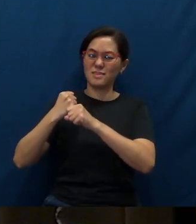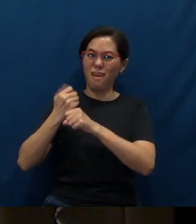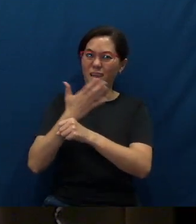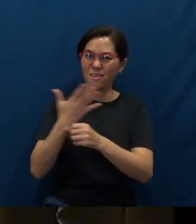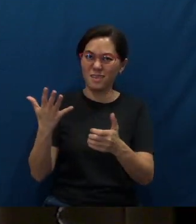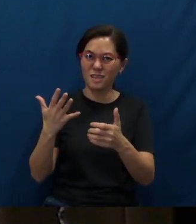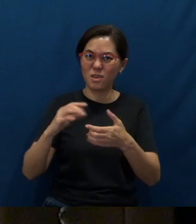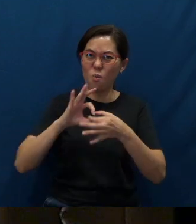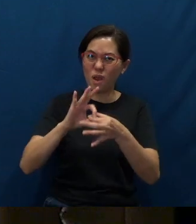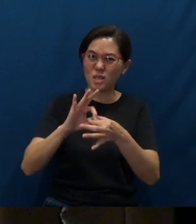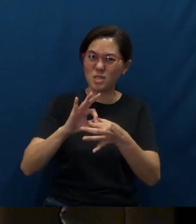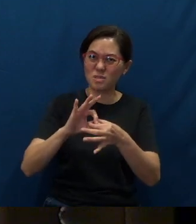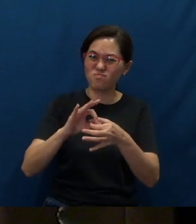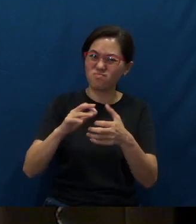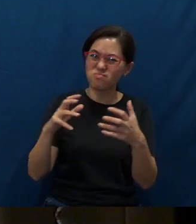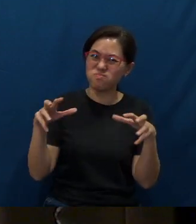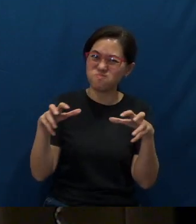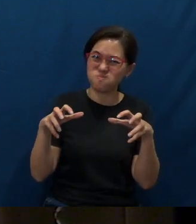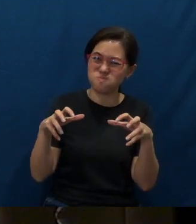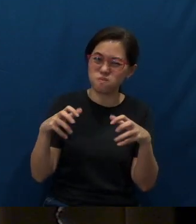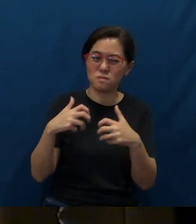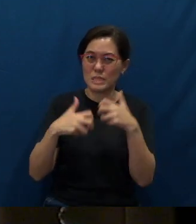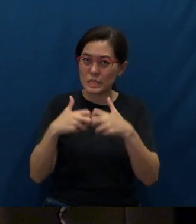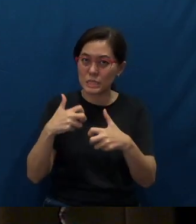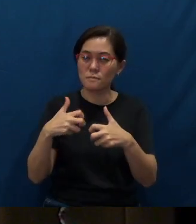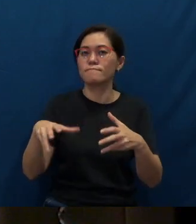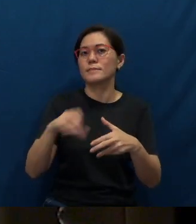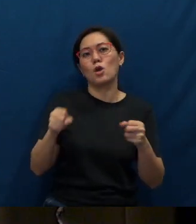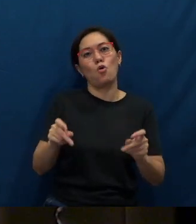take this opportunity, for all of us, during this Chinese New Year,